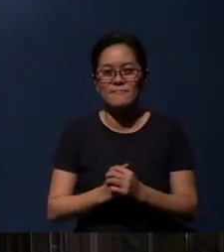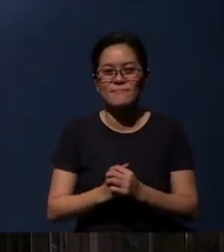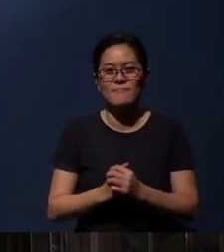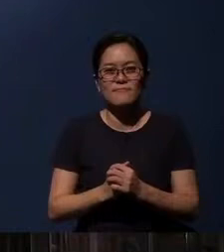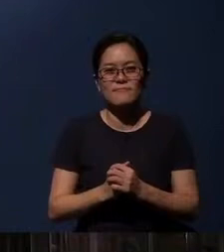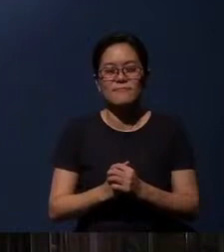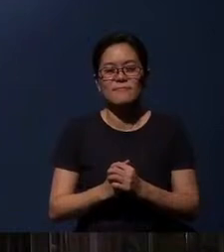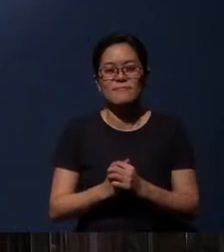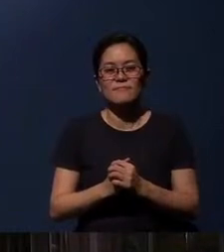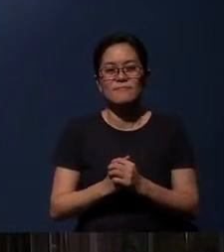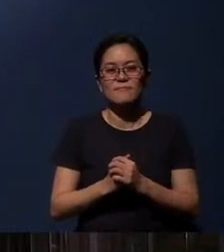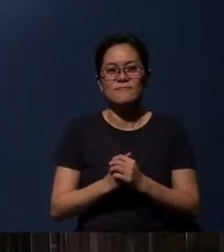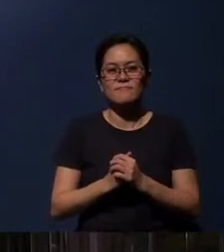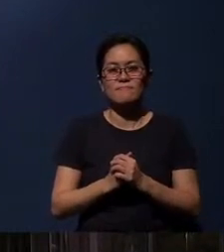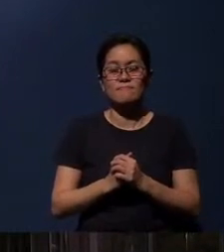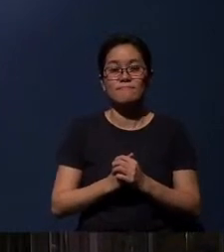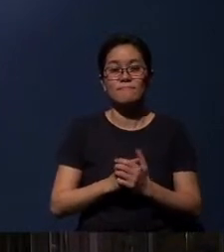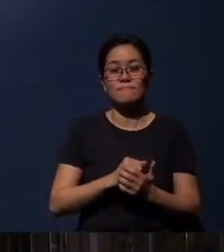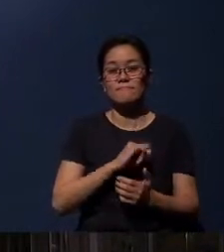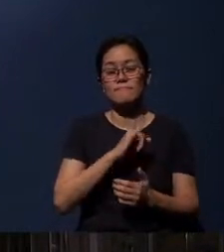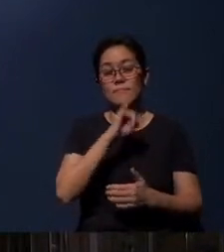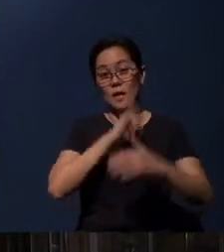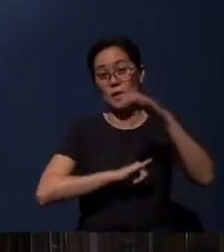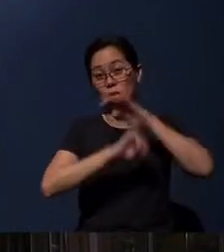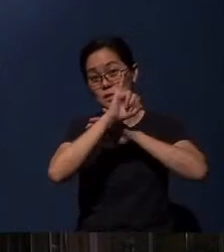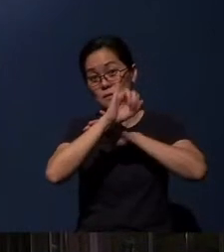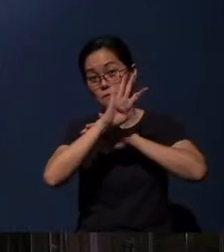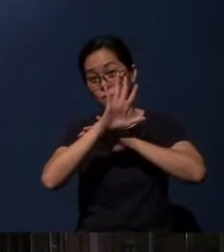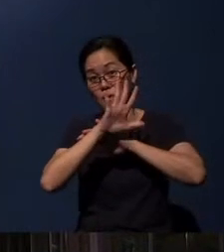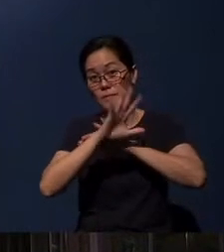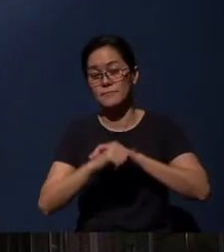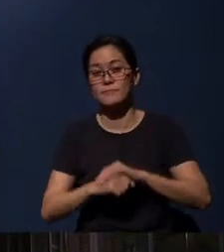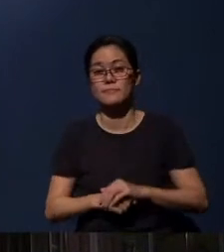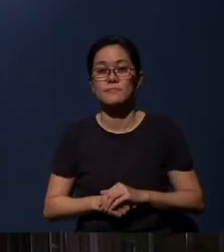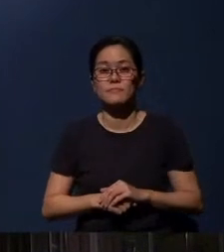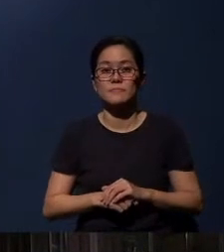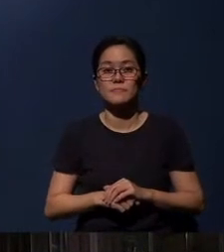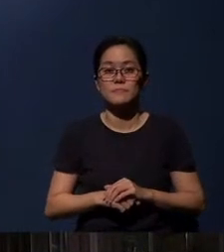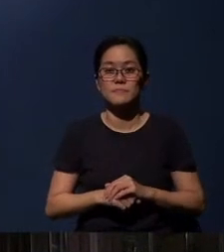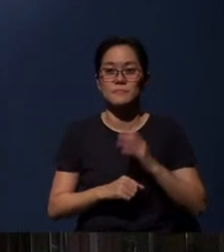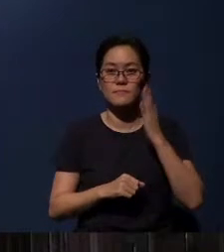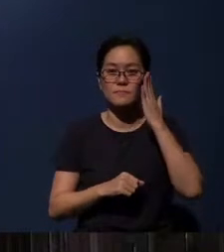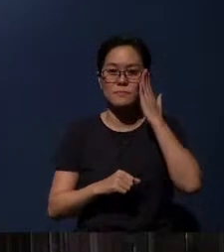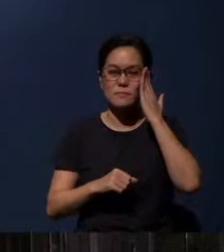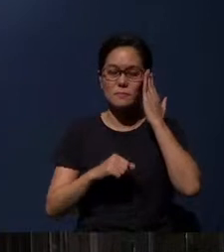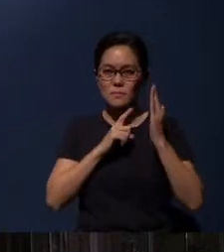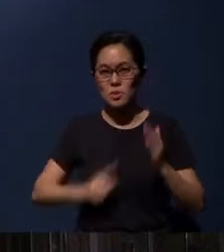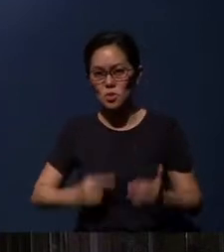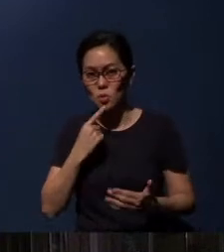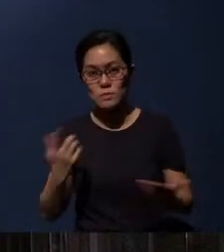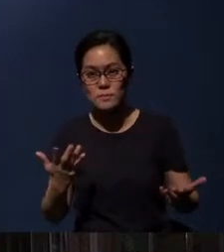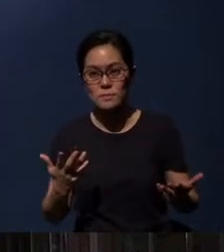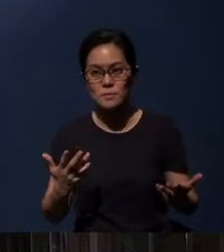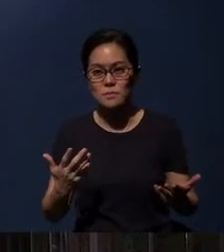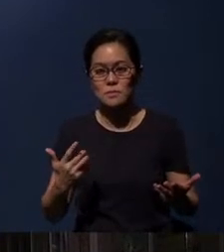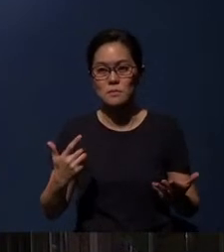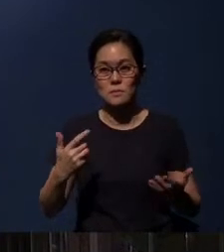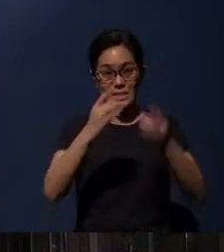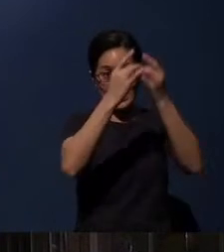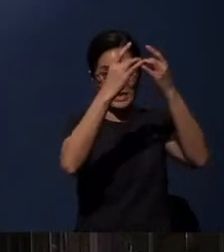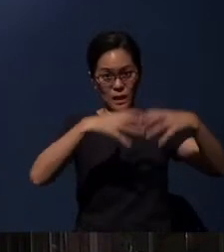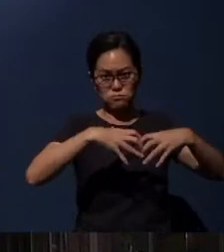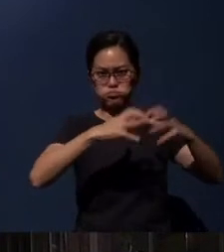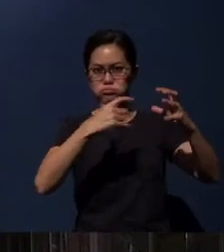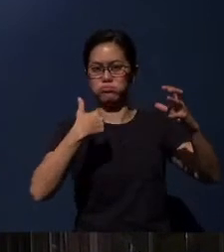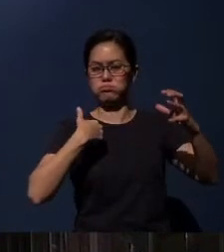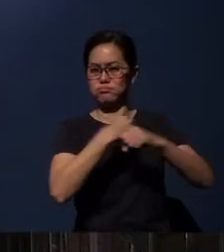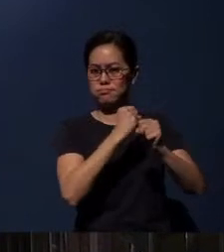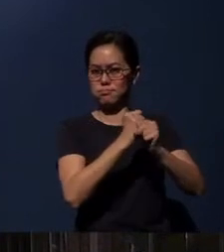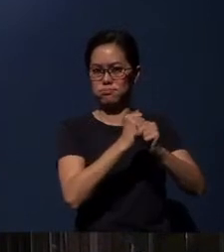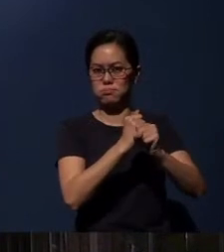In Isaiah 45, the Lord says: I form the light and create darkness,